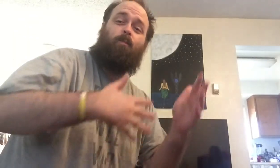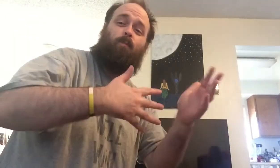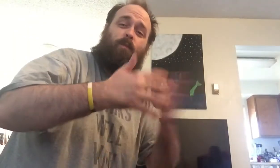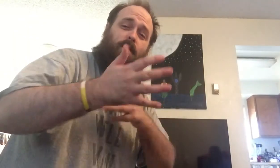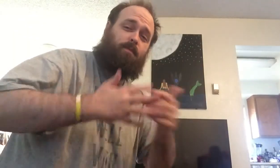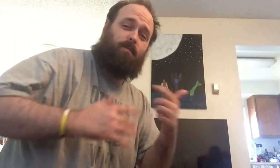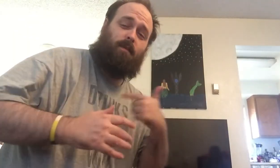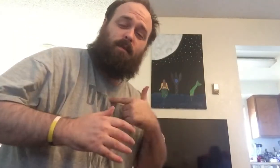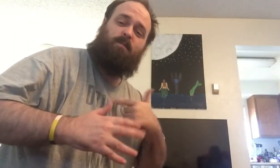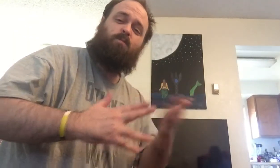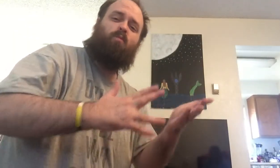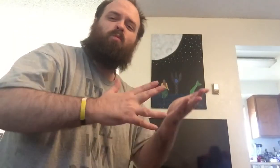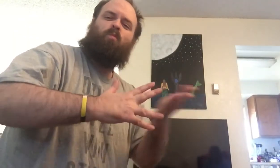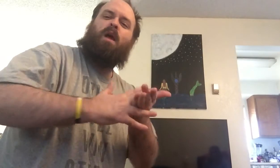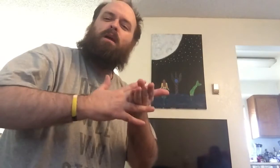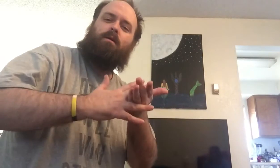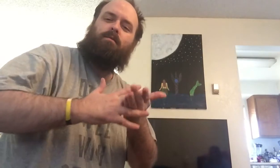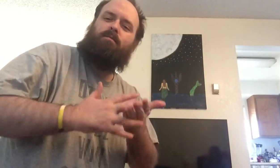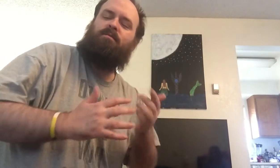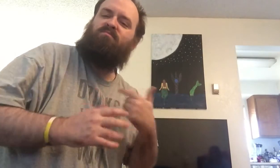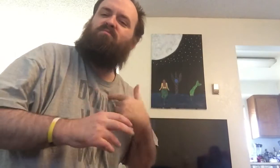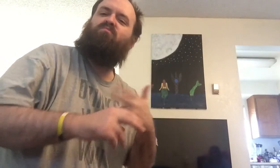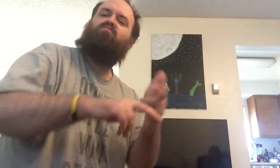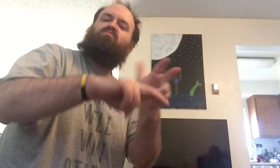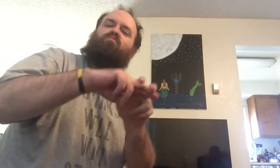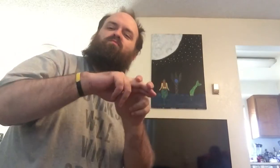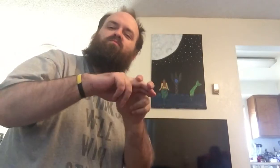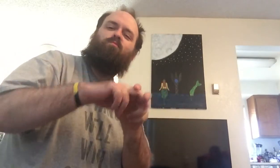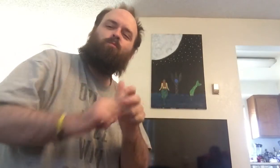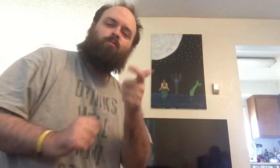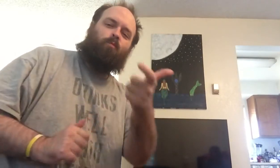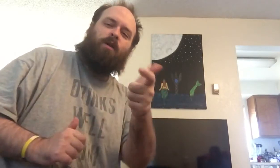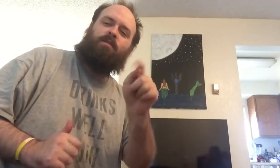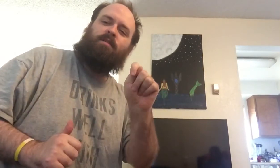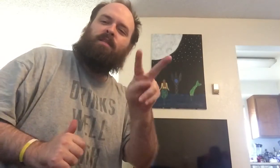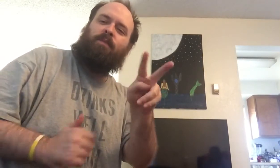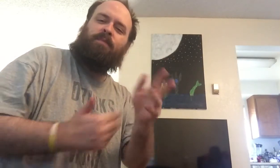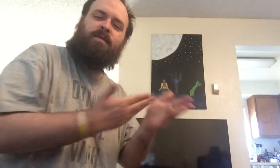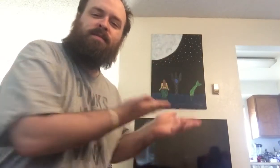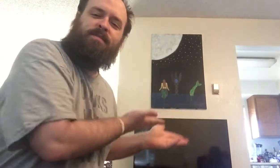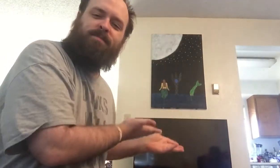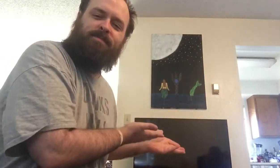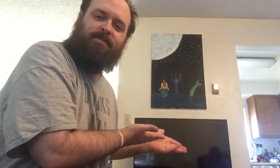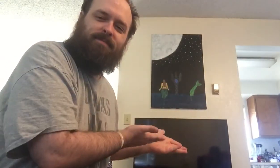Whenever I am on a break, I can sit down and watch some TV.